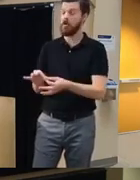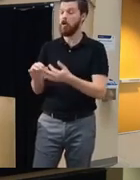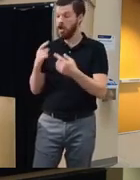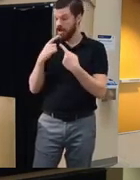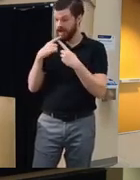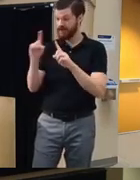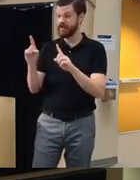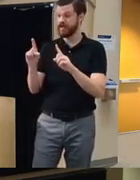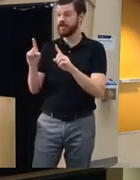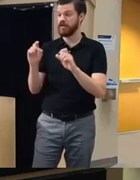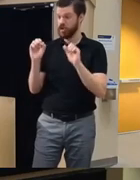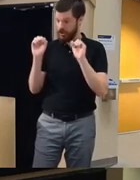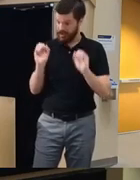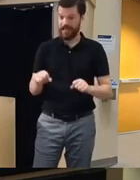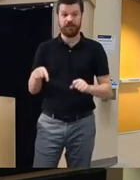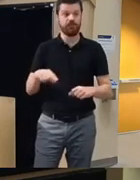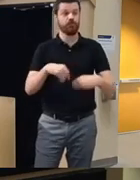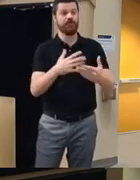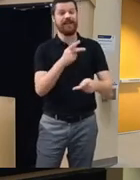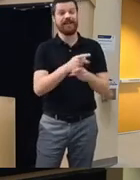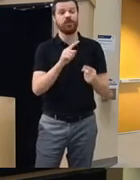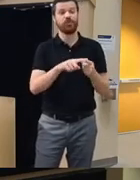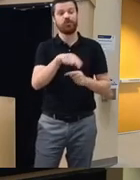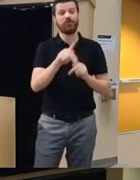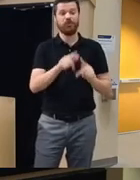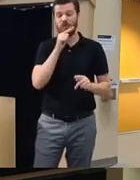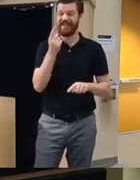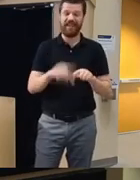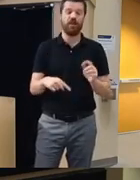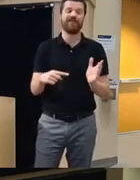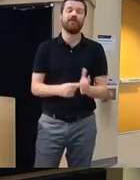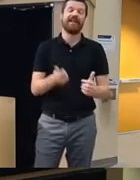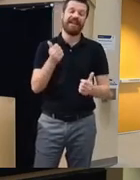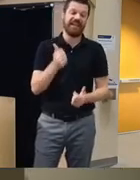be a you know a way to give care to people that just can't afford anything um because these are